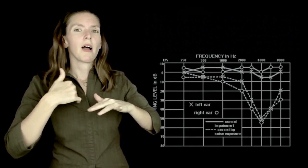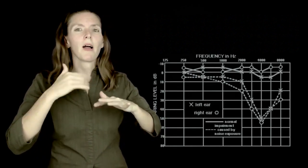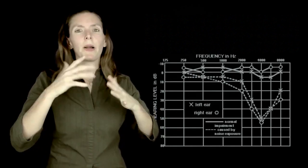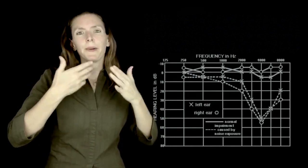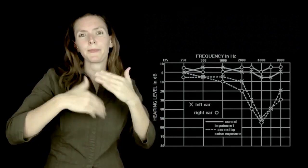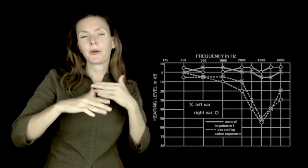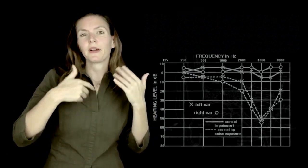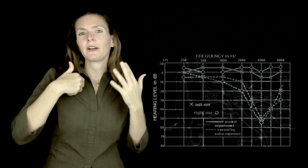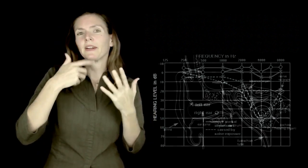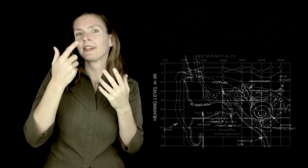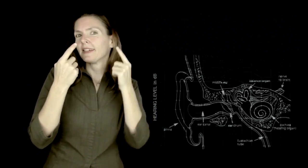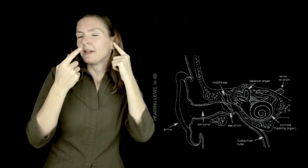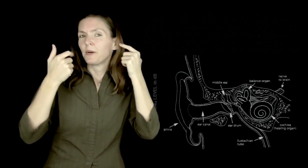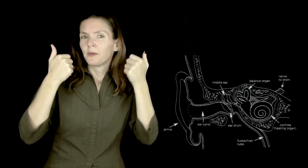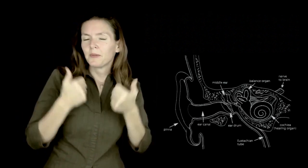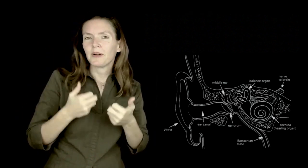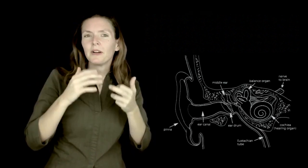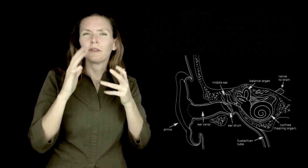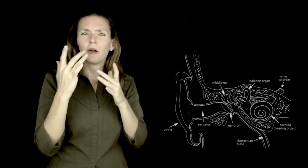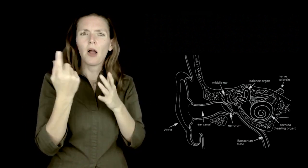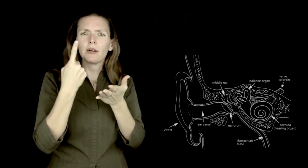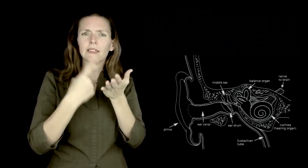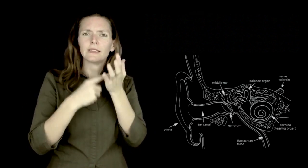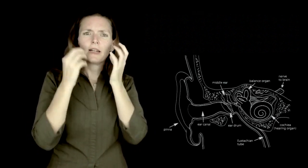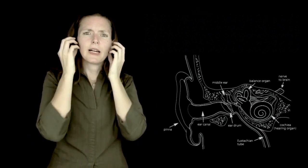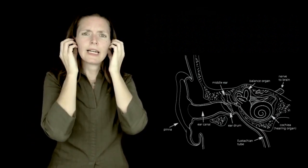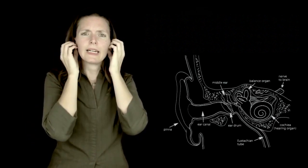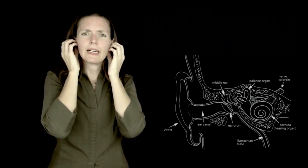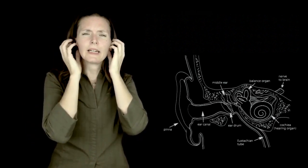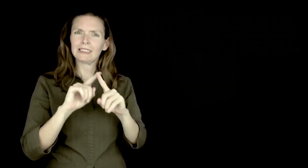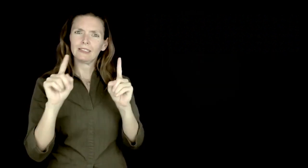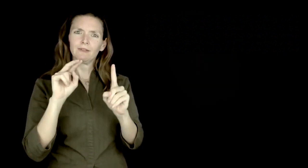Then the "cause" of the "deafness" would also be mentioned, for instance, meningitis, birth or gradual hearing loss.